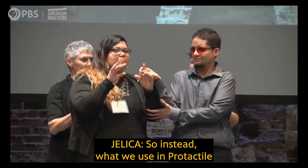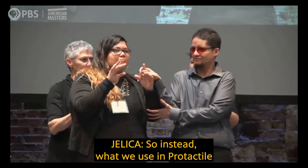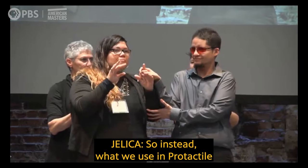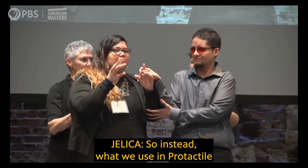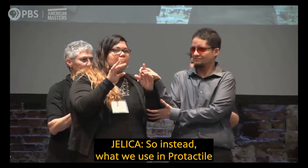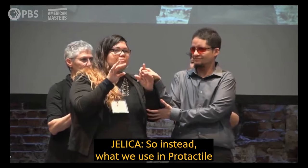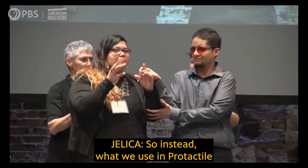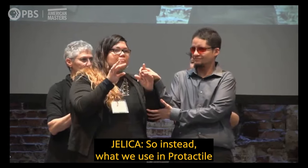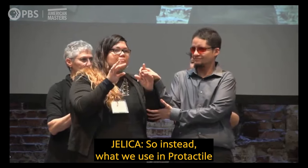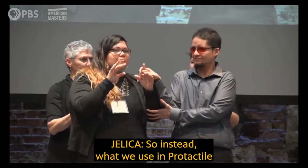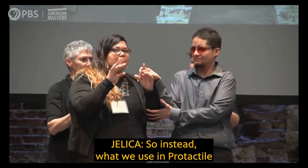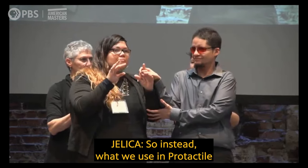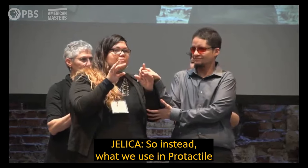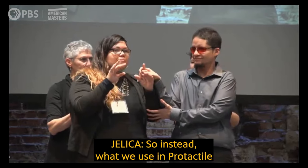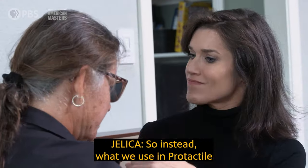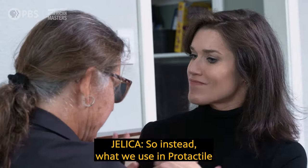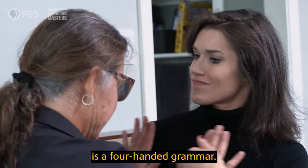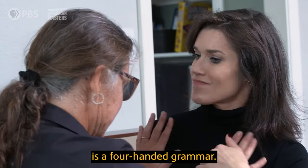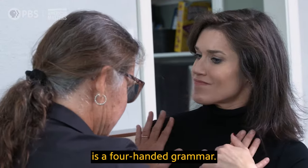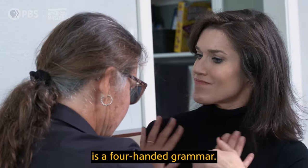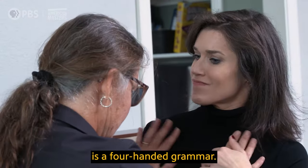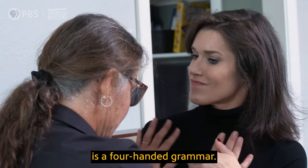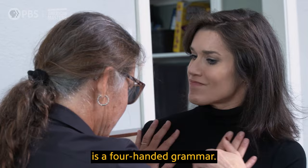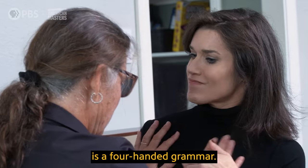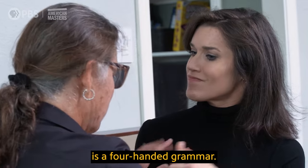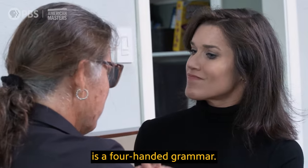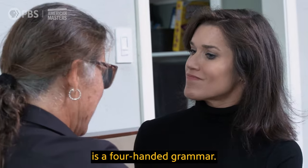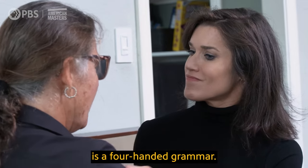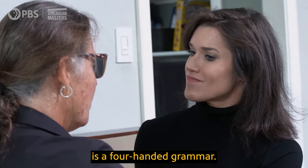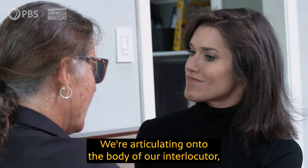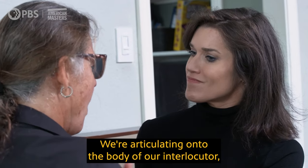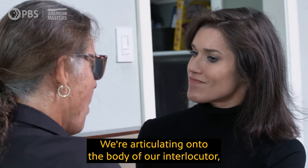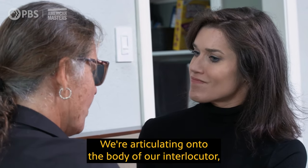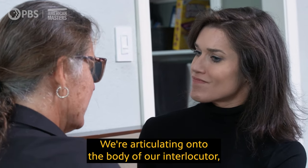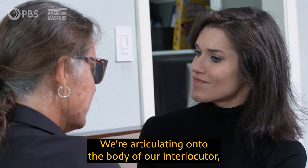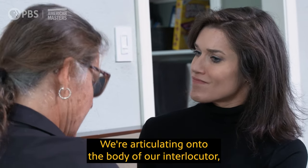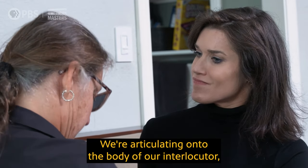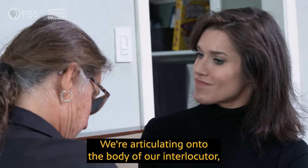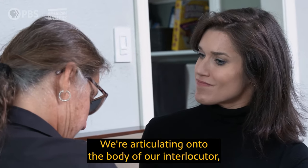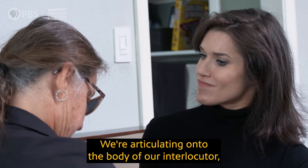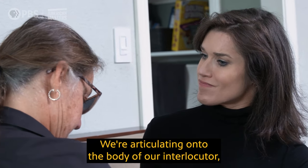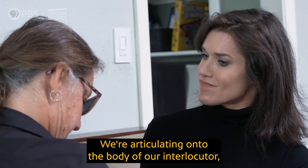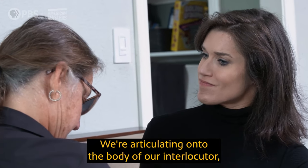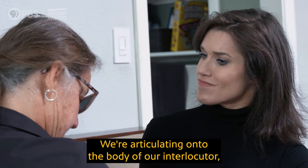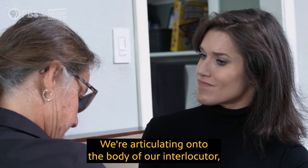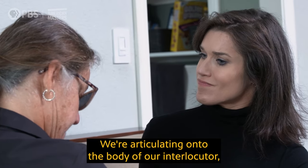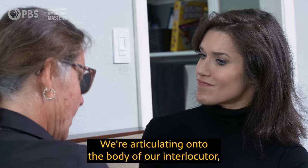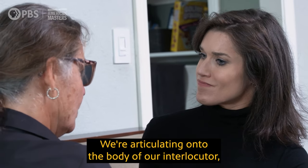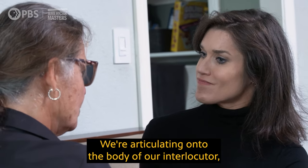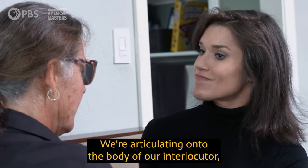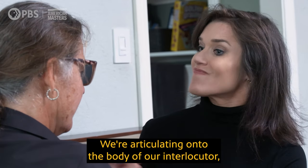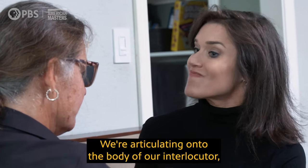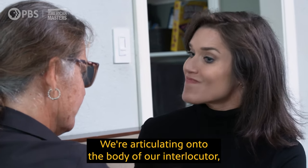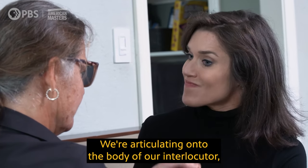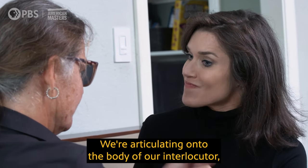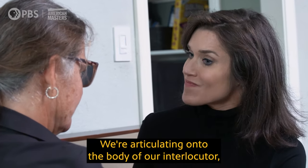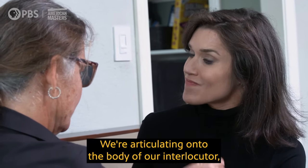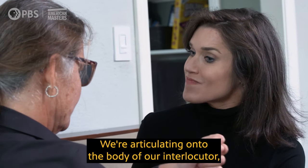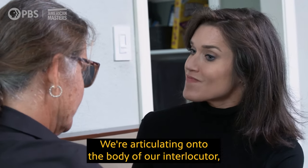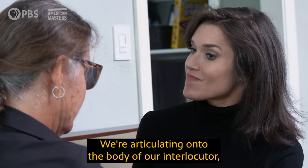So instead, what we use in Protactile is a four-handed grammar. We're articulating onto the body of our interlocutor,